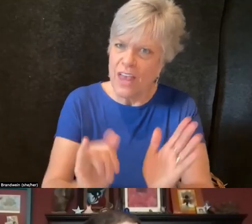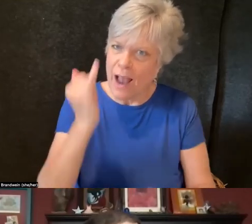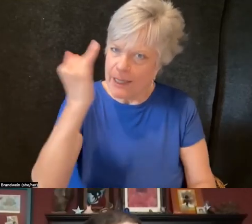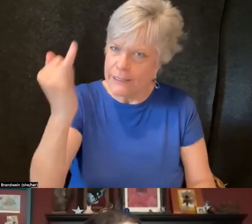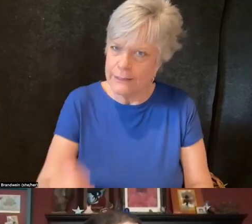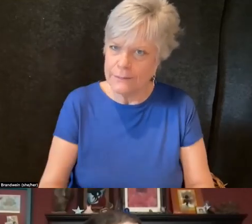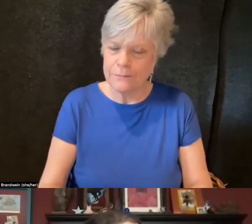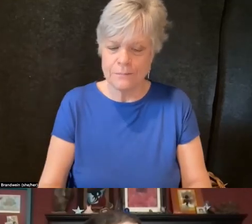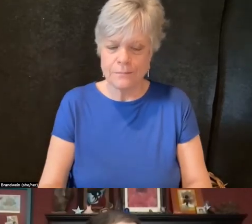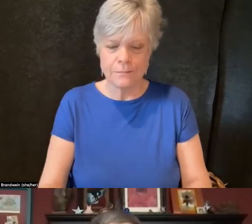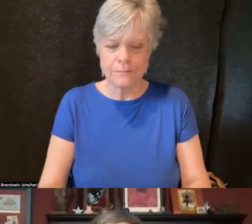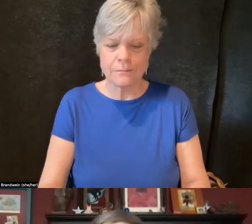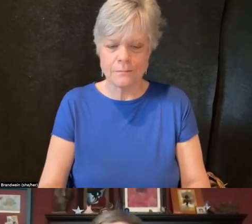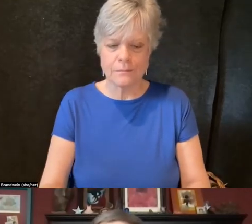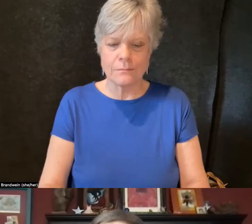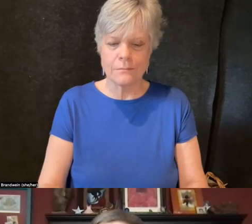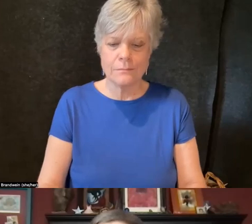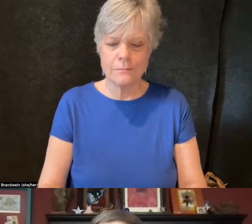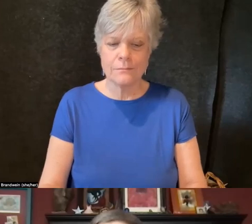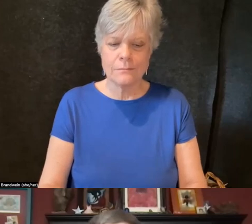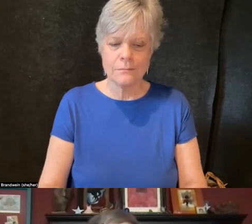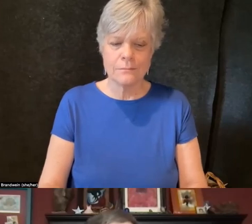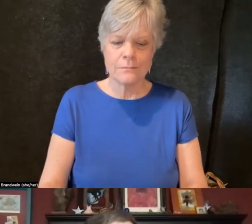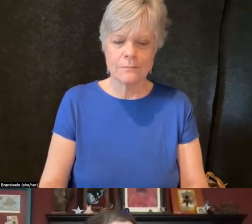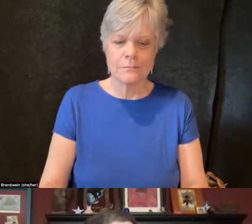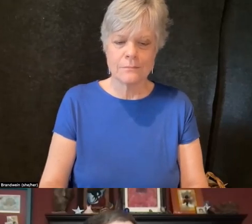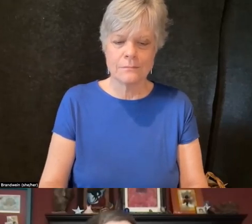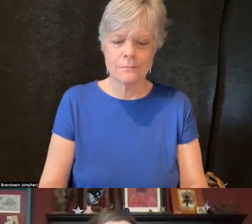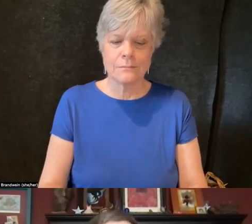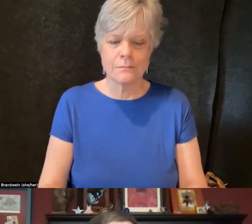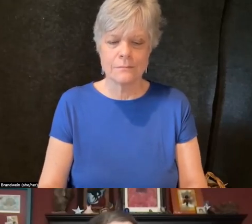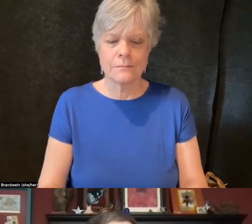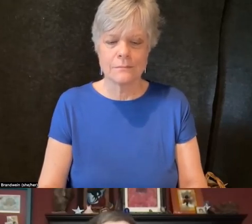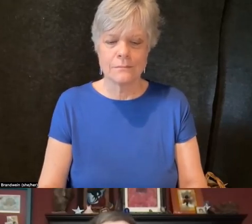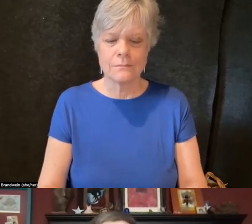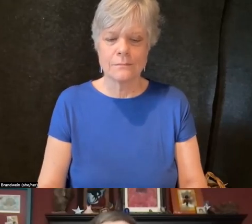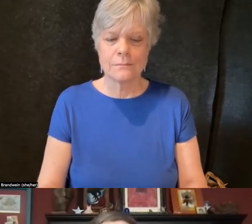So (clears throat) give me a second as I pull up the letter.